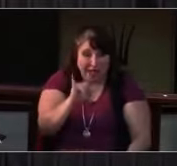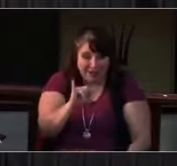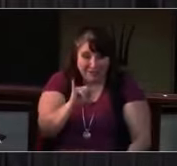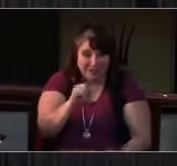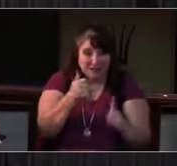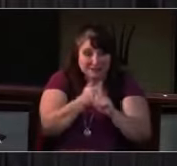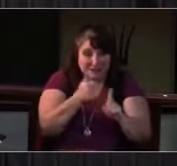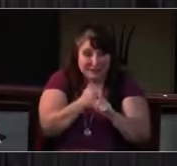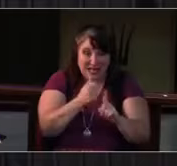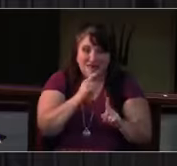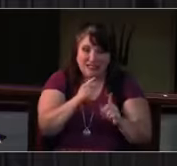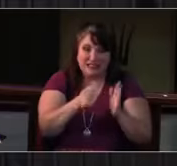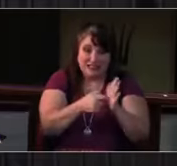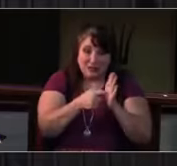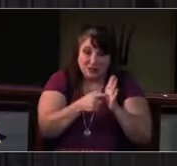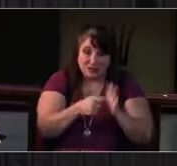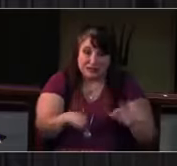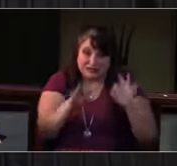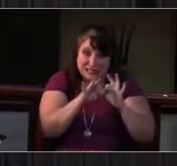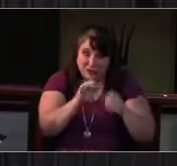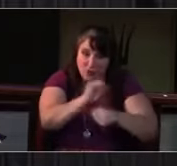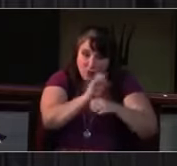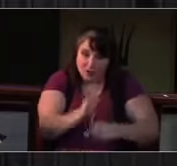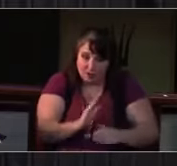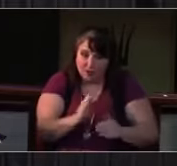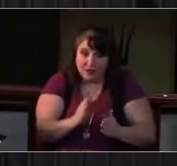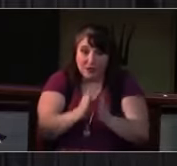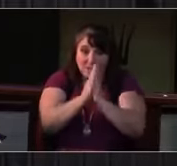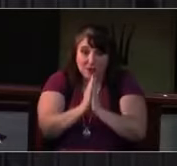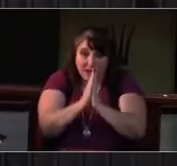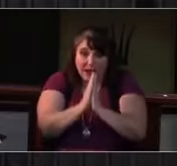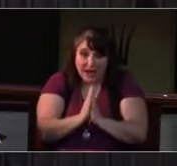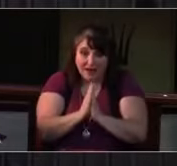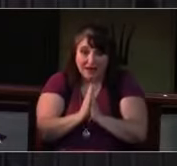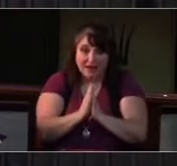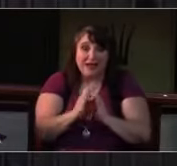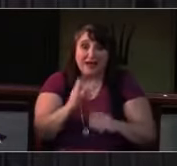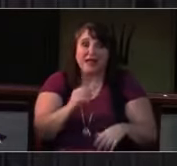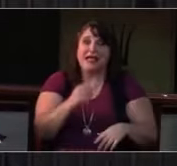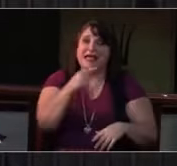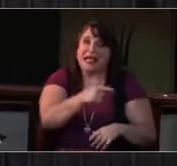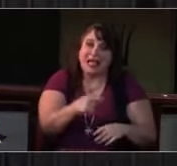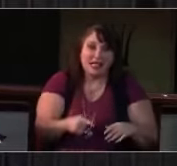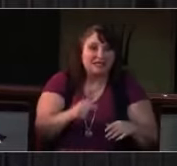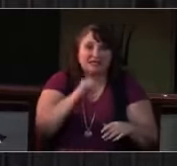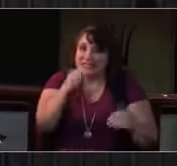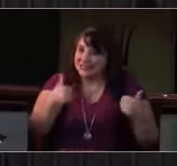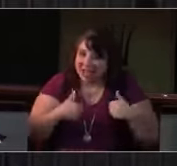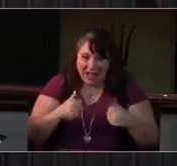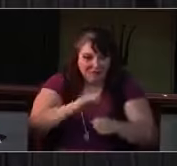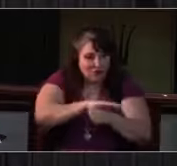as they all gather in Minnesota as Audrey lives her last days of life.